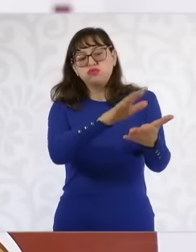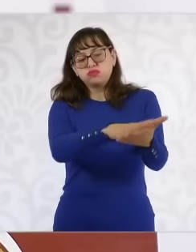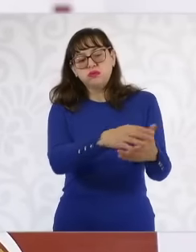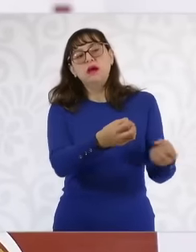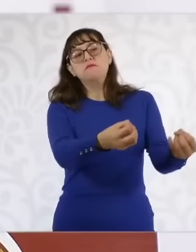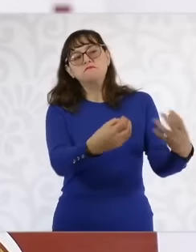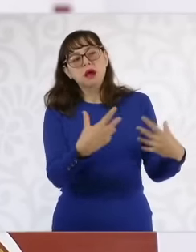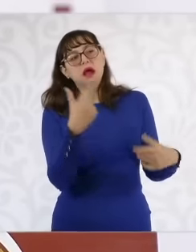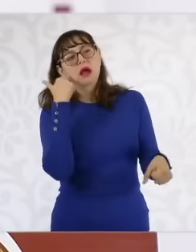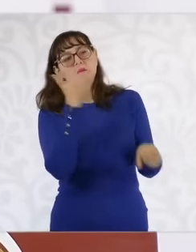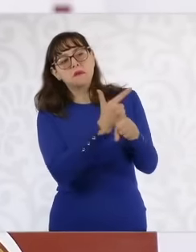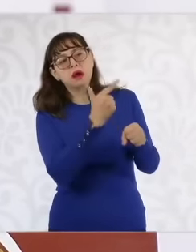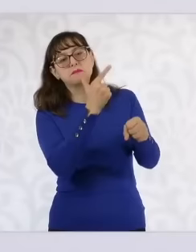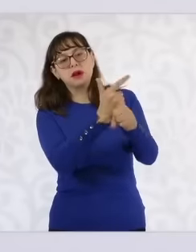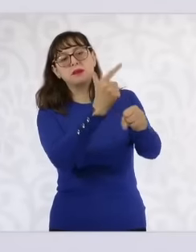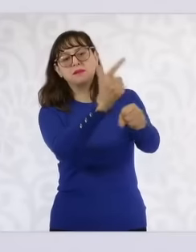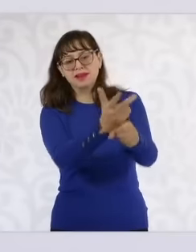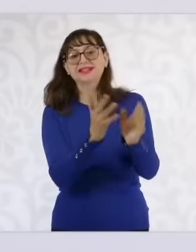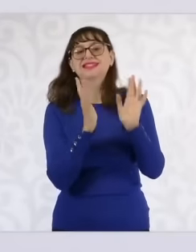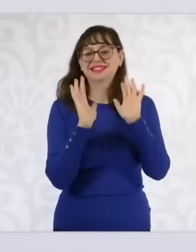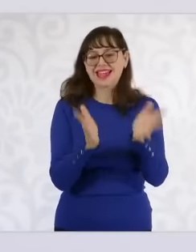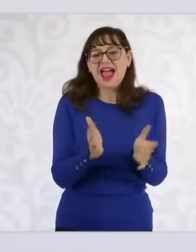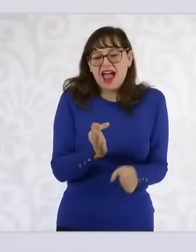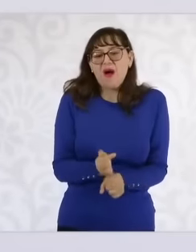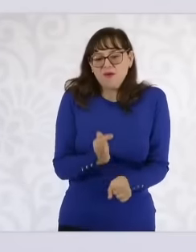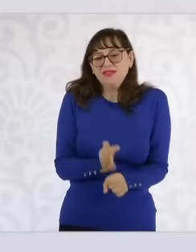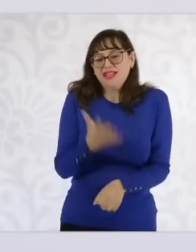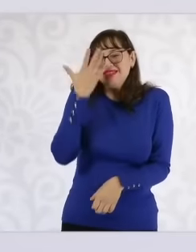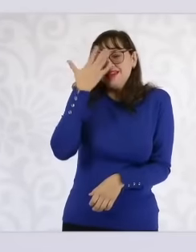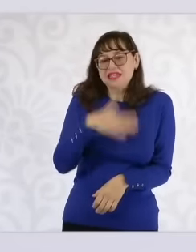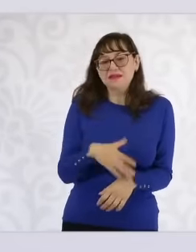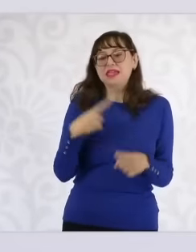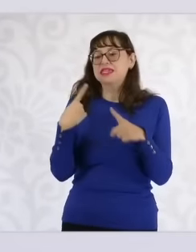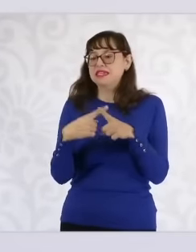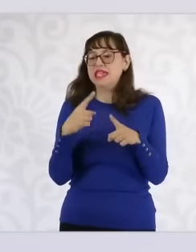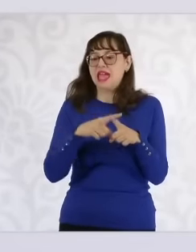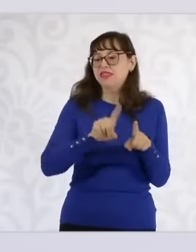with his brother and with the procedural facilities that they are having in the United States